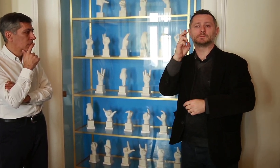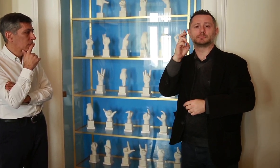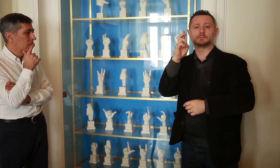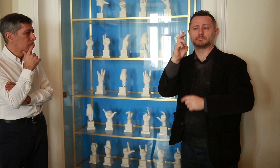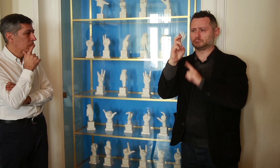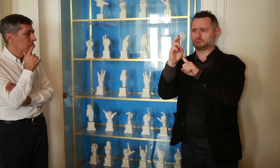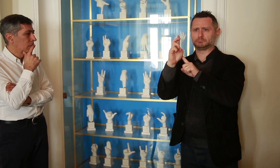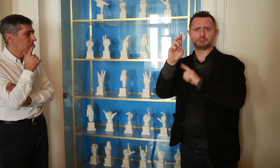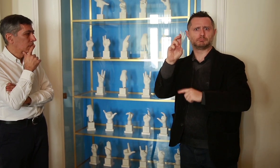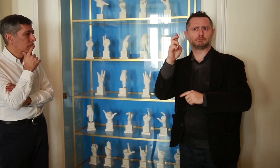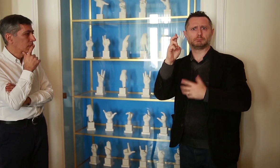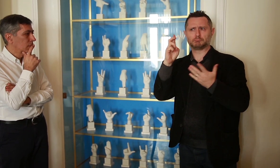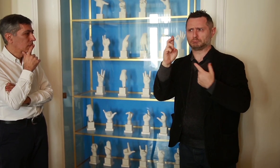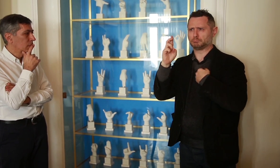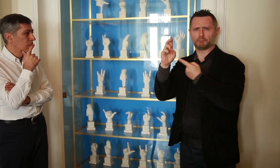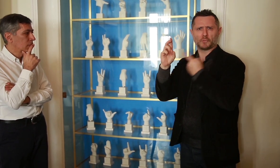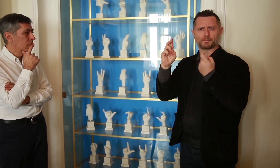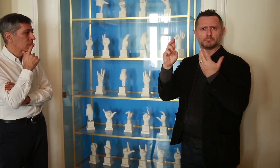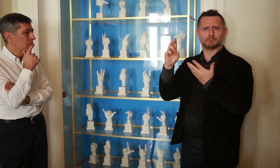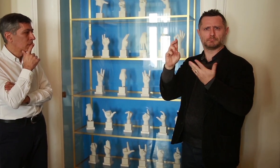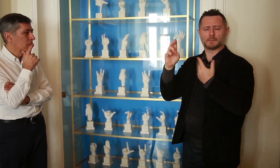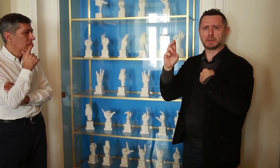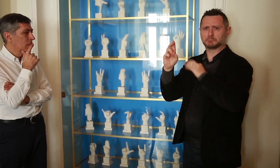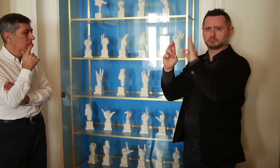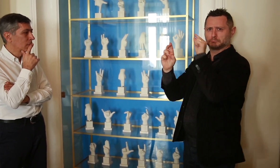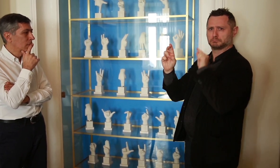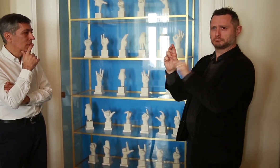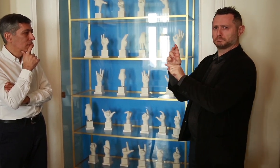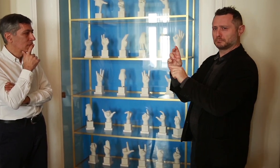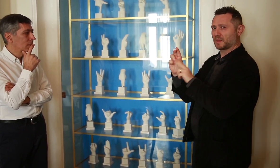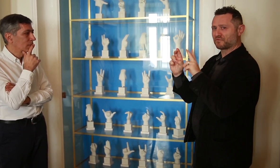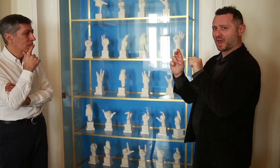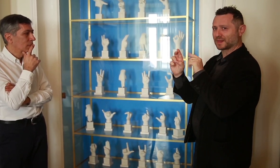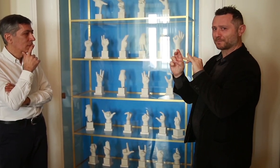school and then I went to a hearing